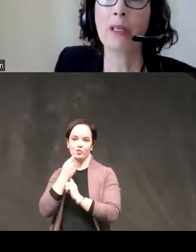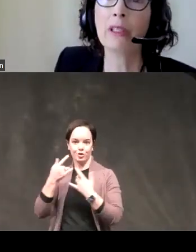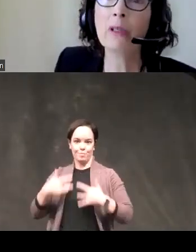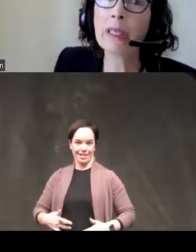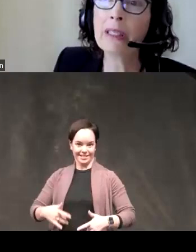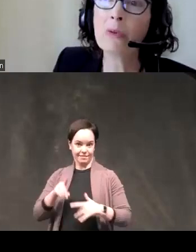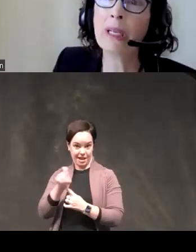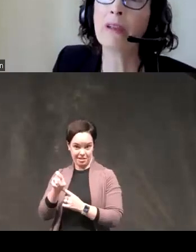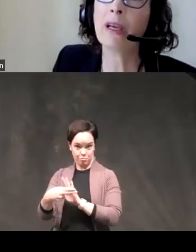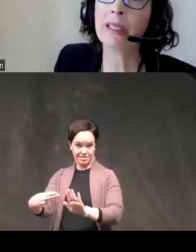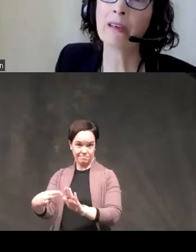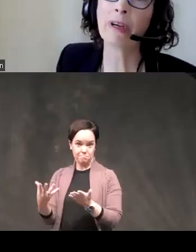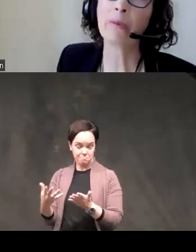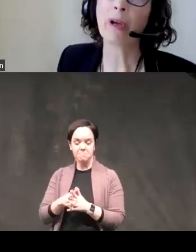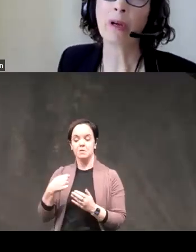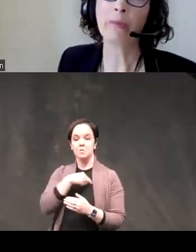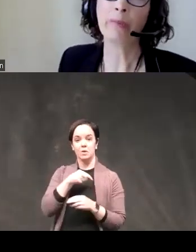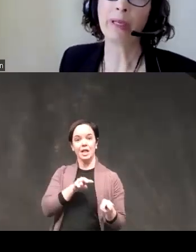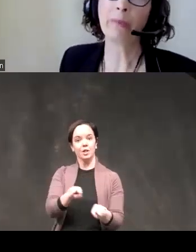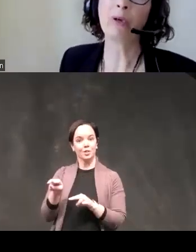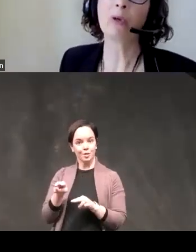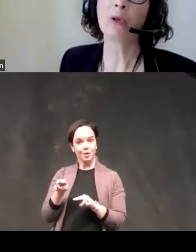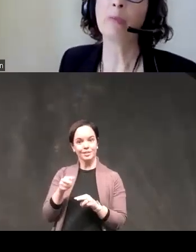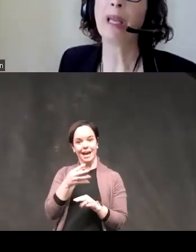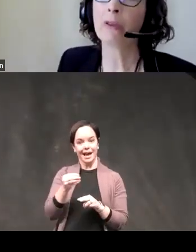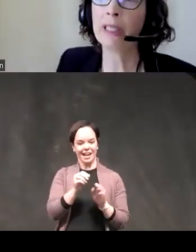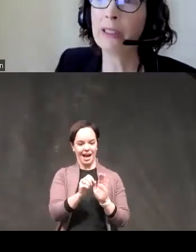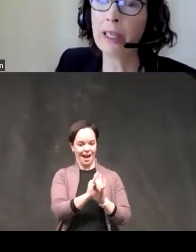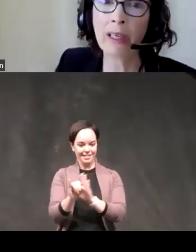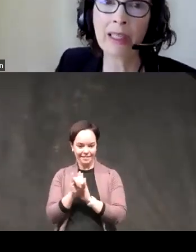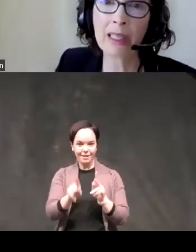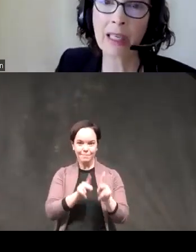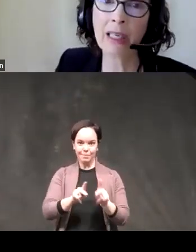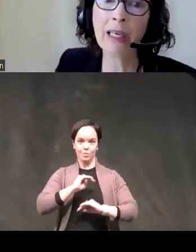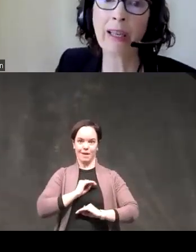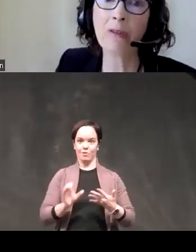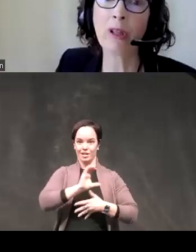to look at this we identified people who met criteria on the skin gave them